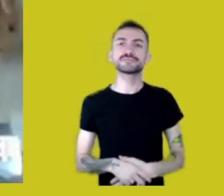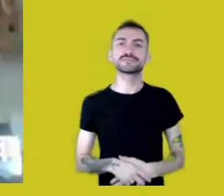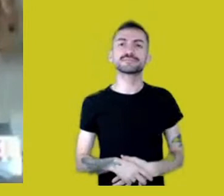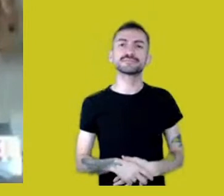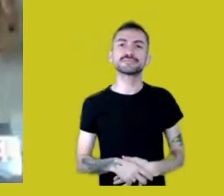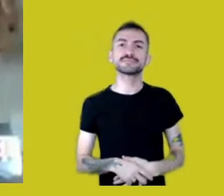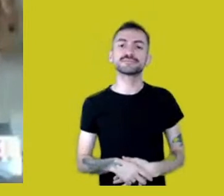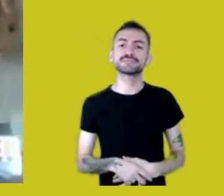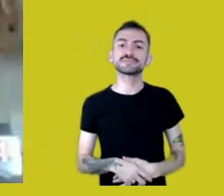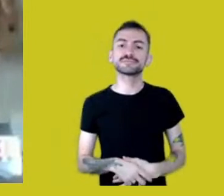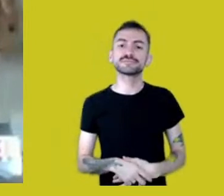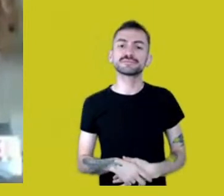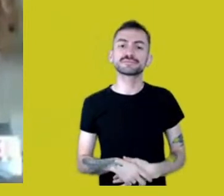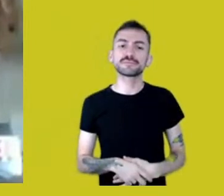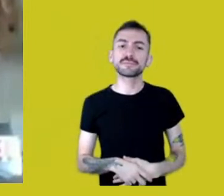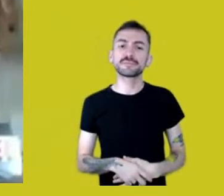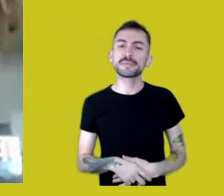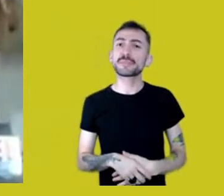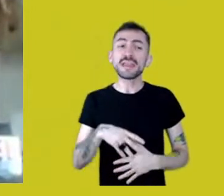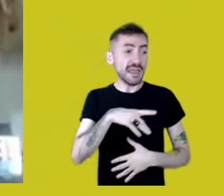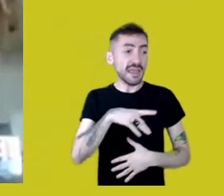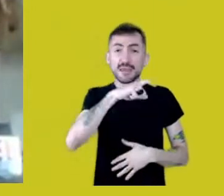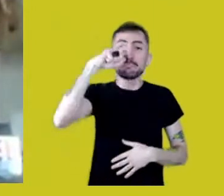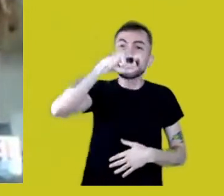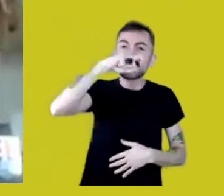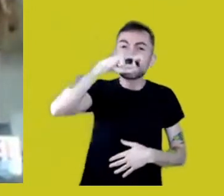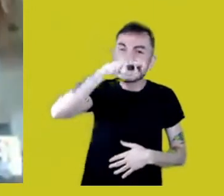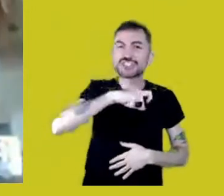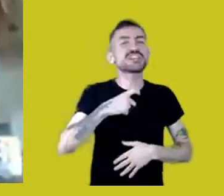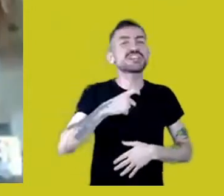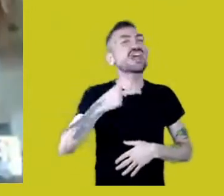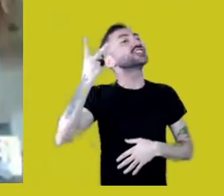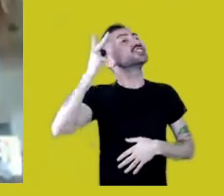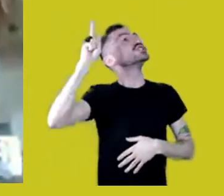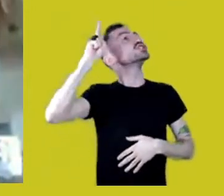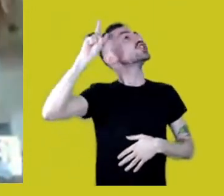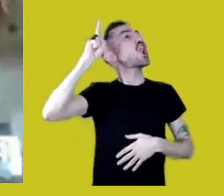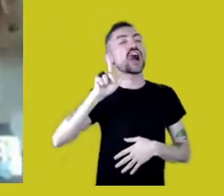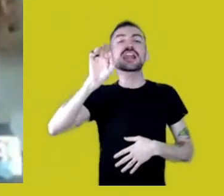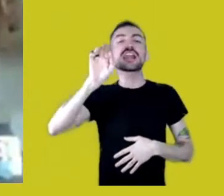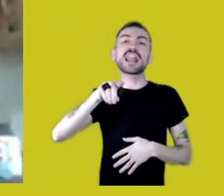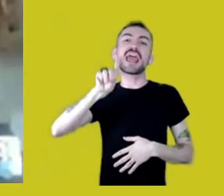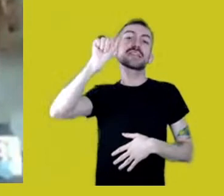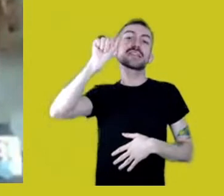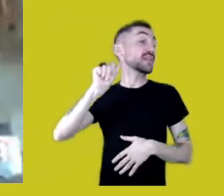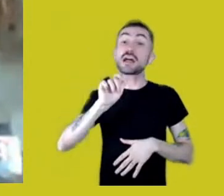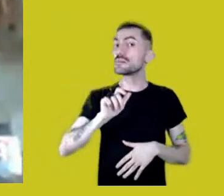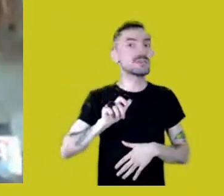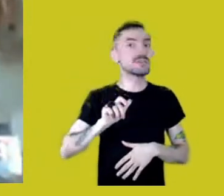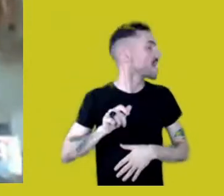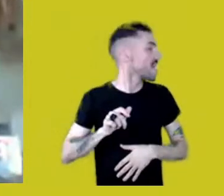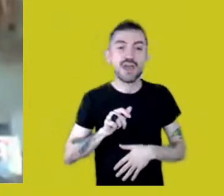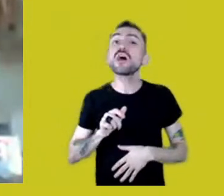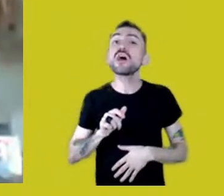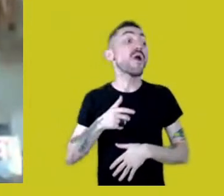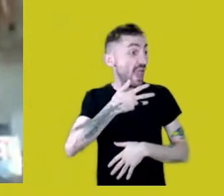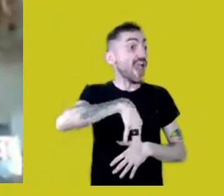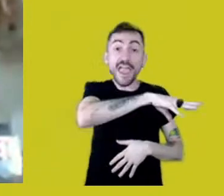They’re not myths or fables or legends. They’re part of our existence,